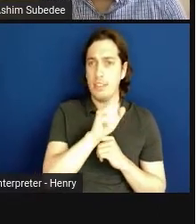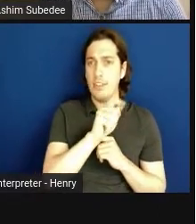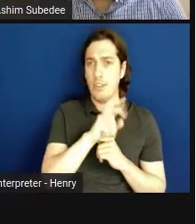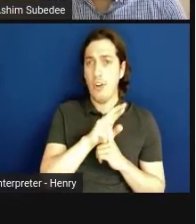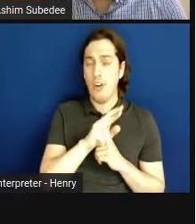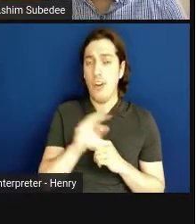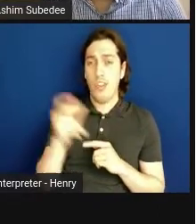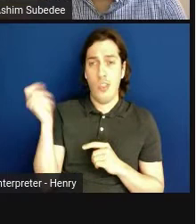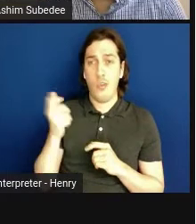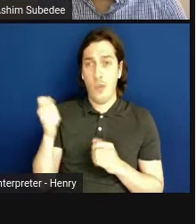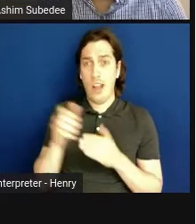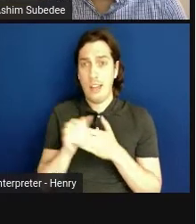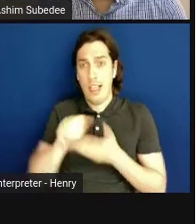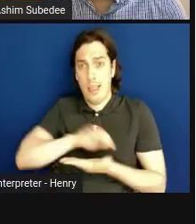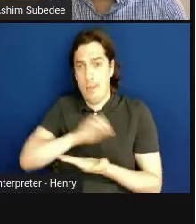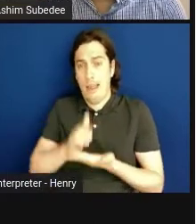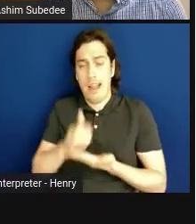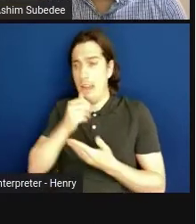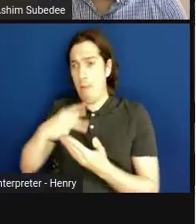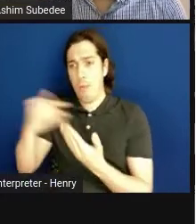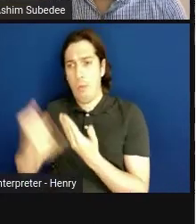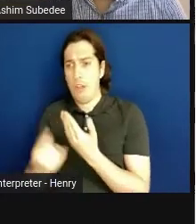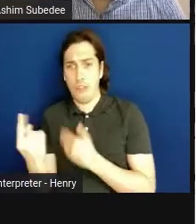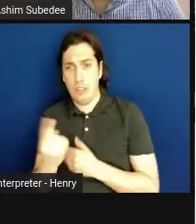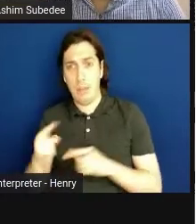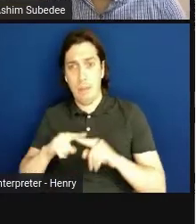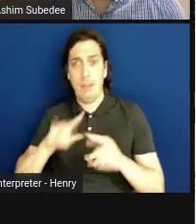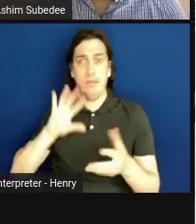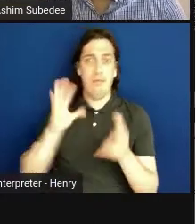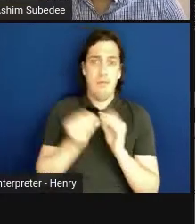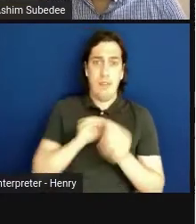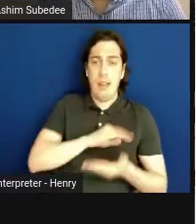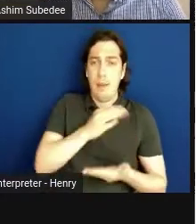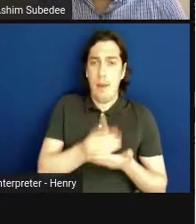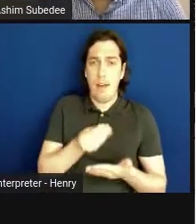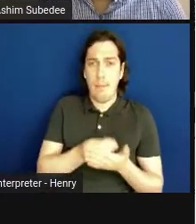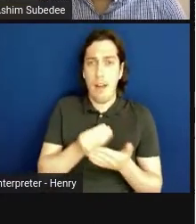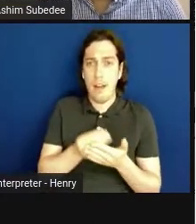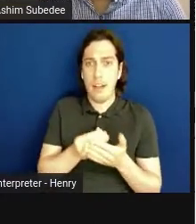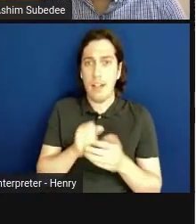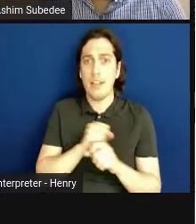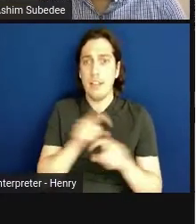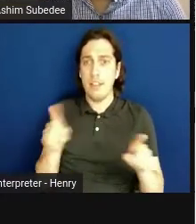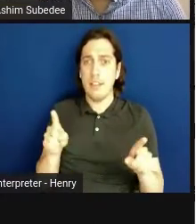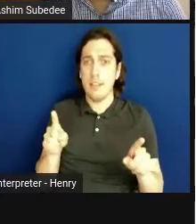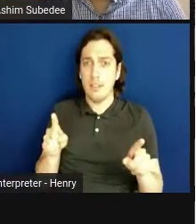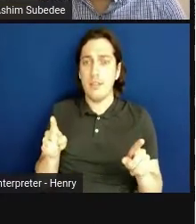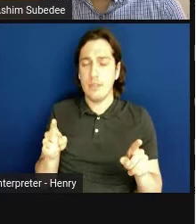not just the number of projects, but total amount of money that went out, were subcontracted to academic institutions.